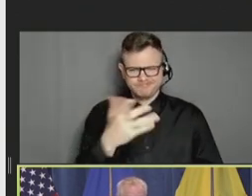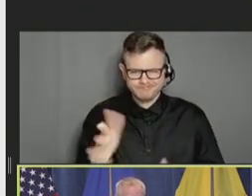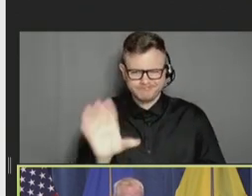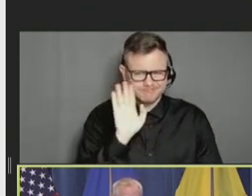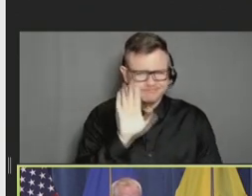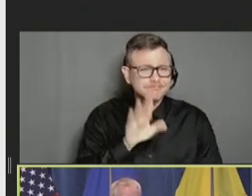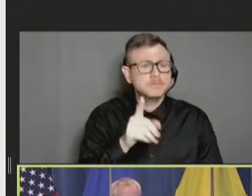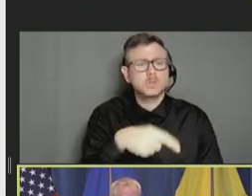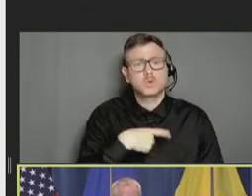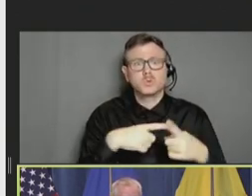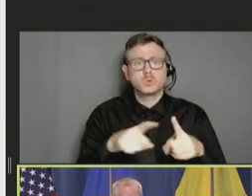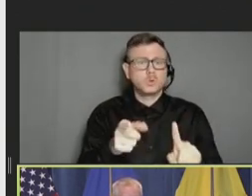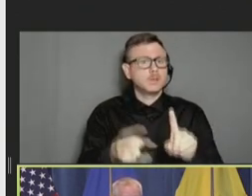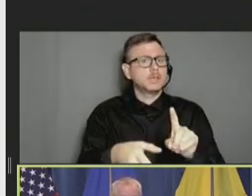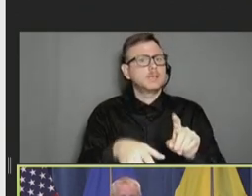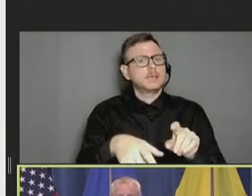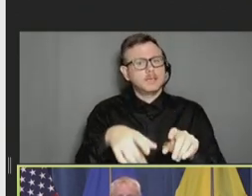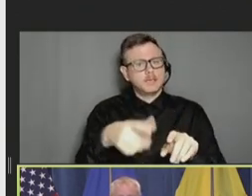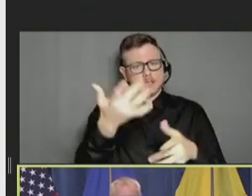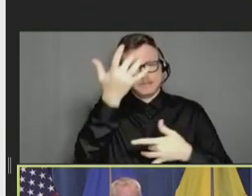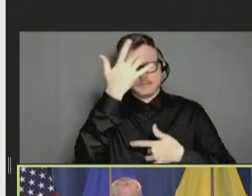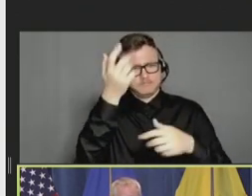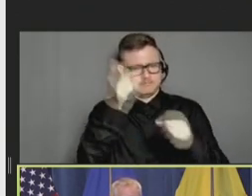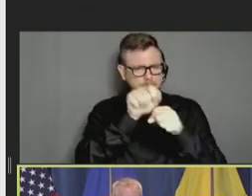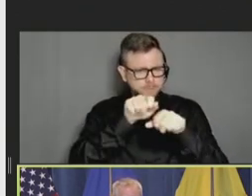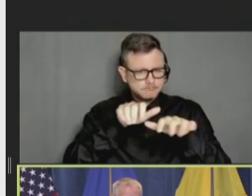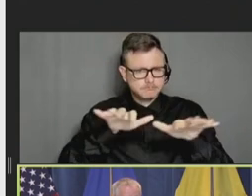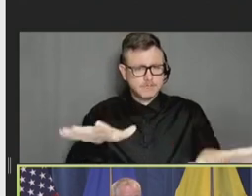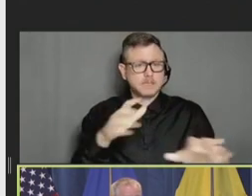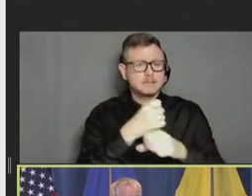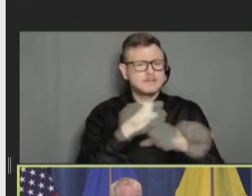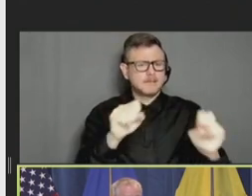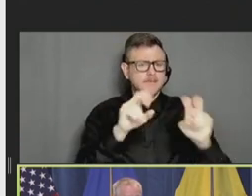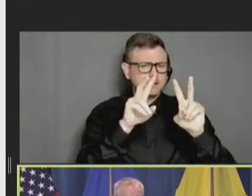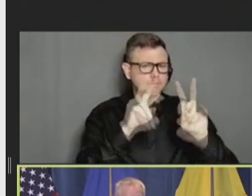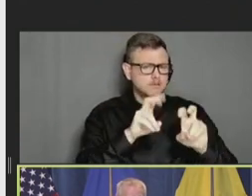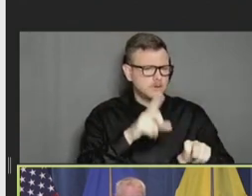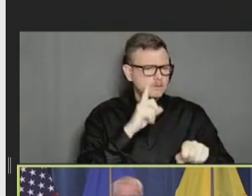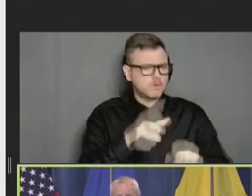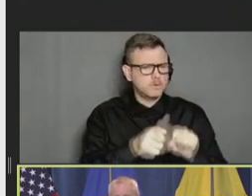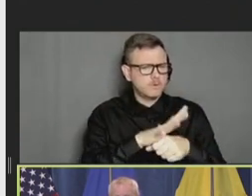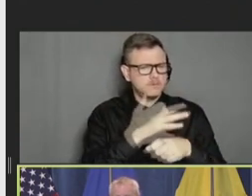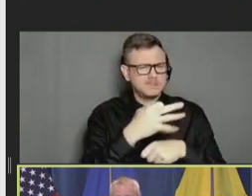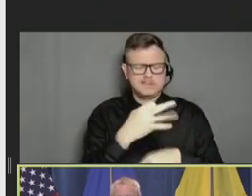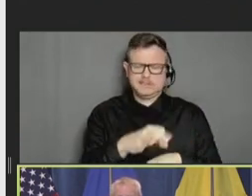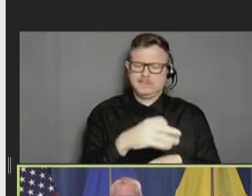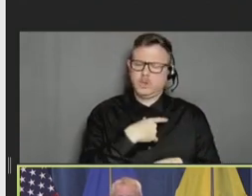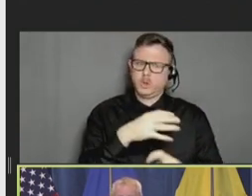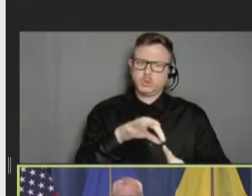this pandemic, safety assessment of COVID-19 posed unique challenges, not just on the safety